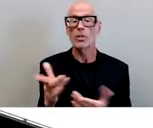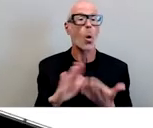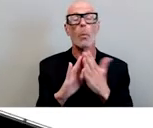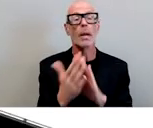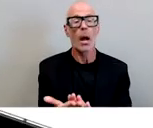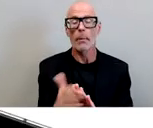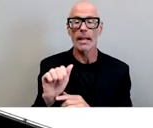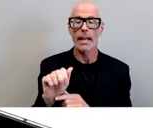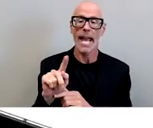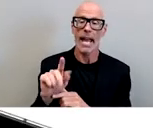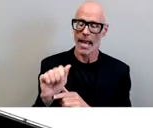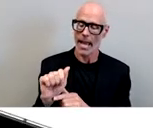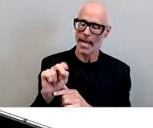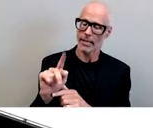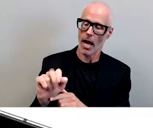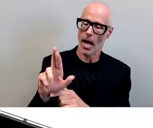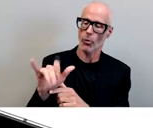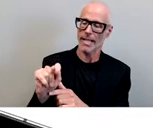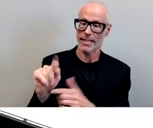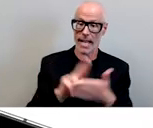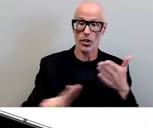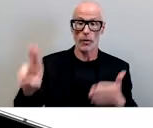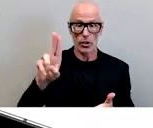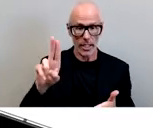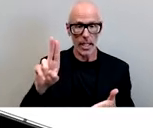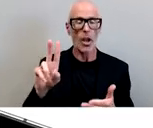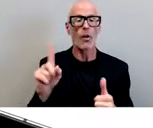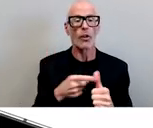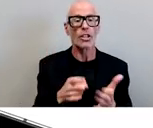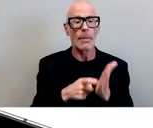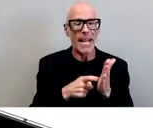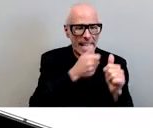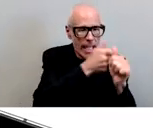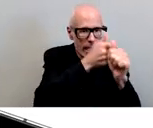as an institution first demands of each of us that we start in a personal place